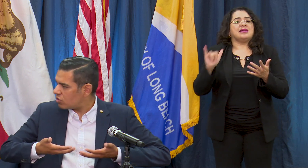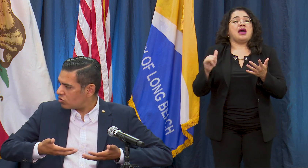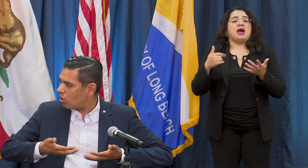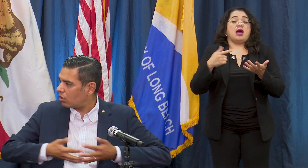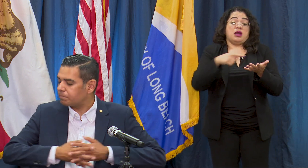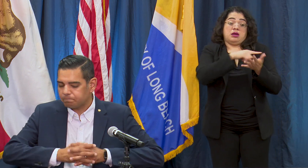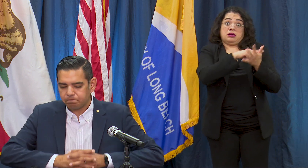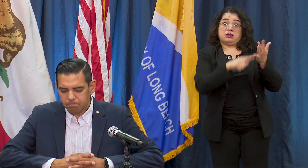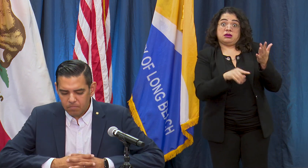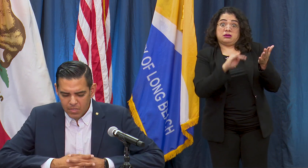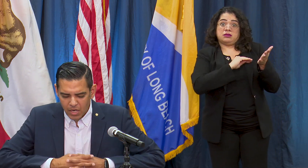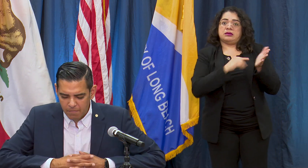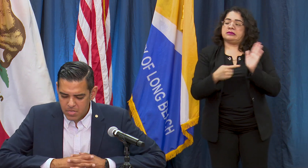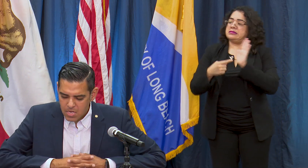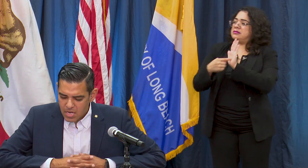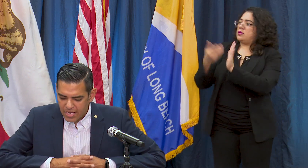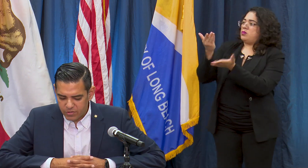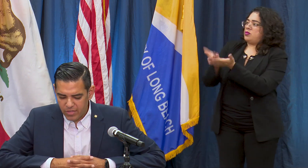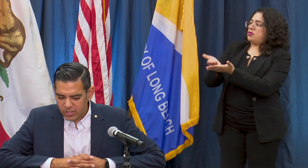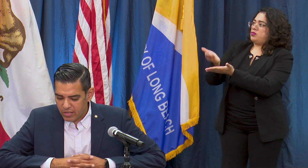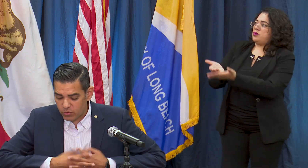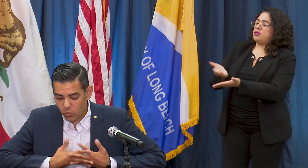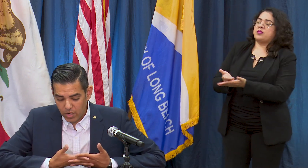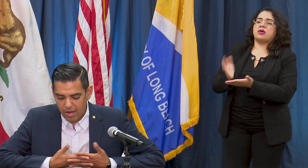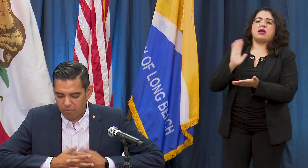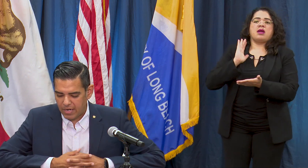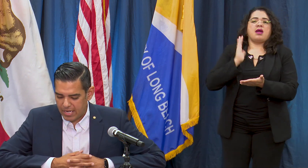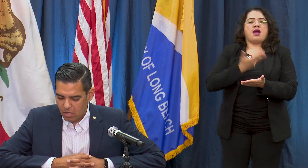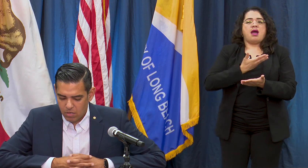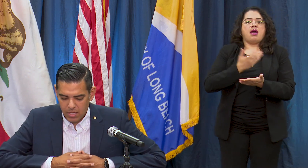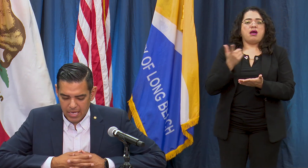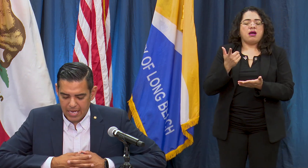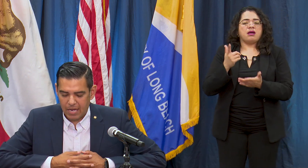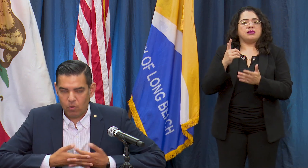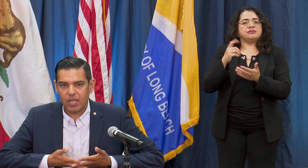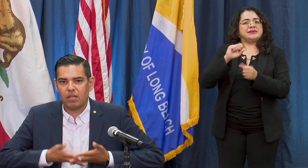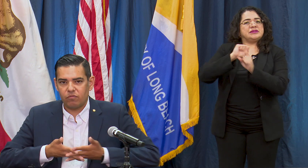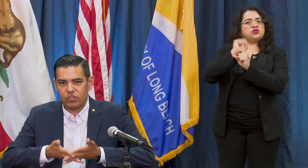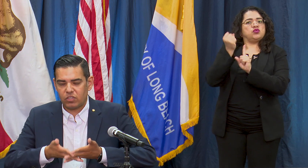stronger and so that's where we're at right now and I want to just